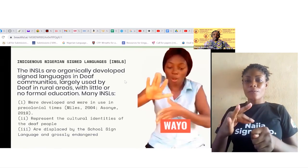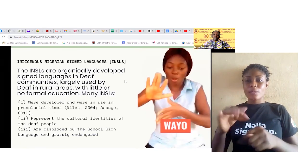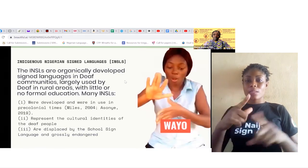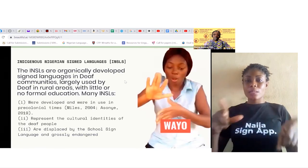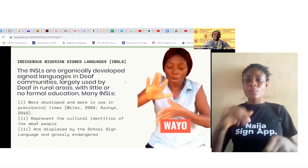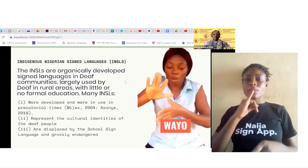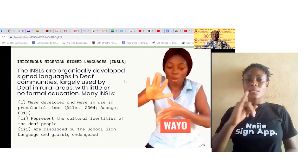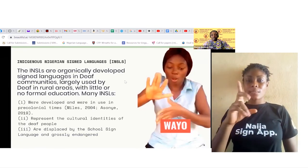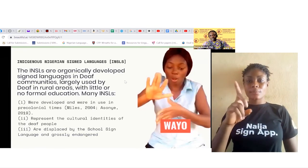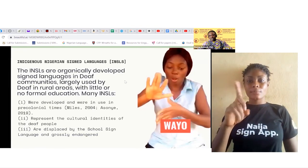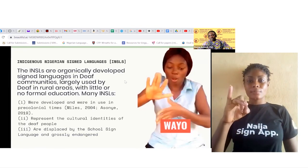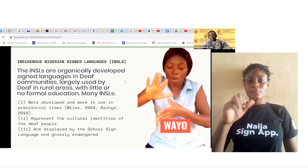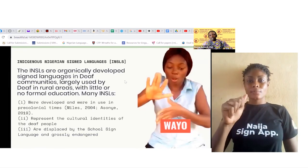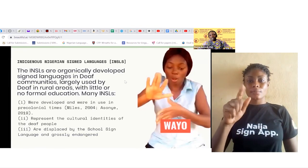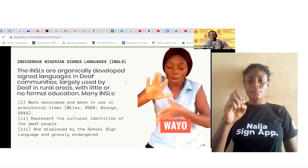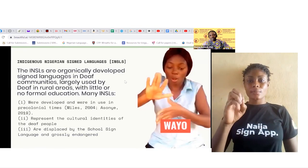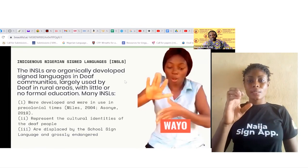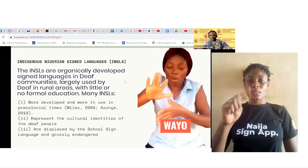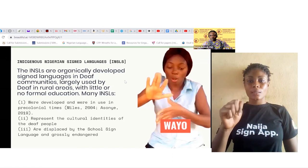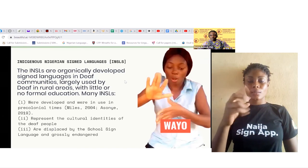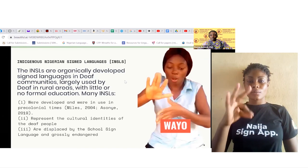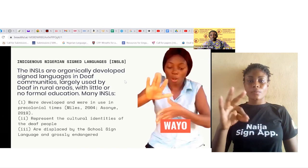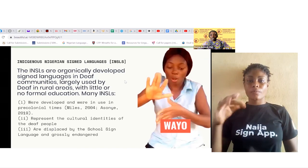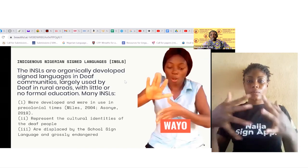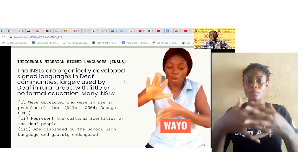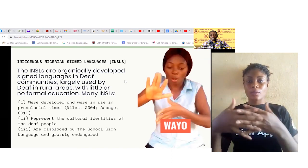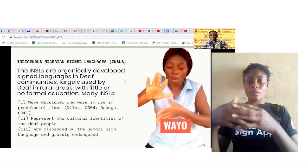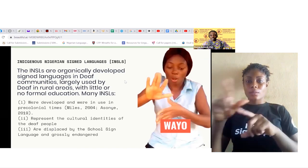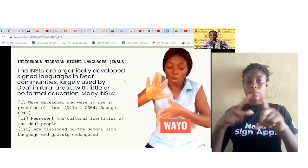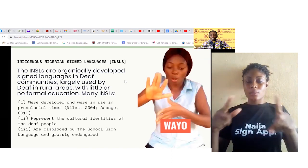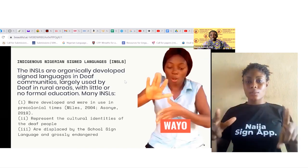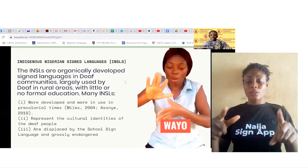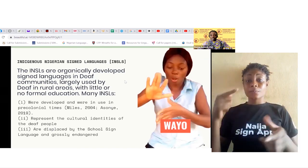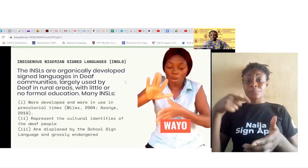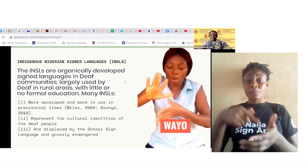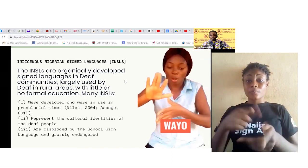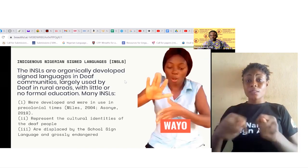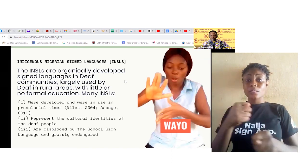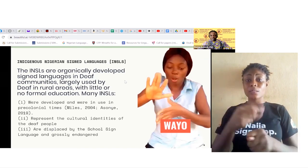So this variety of sign language is distinguished from the indigenous Nigerian Sign Languages